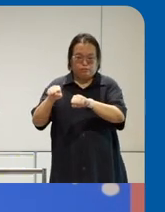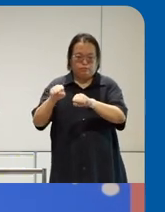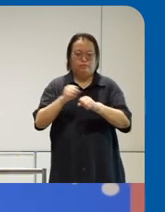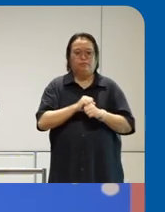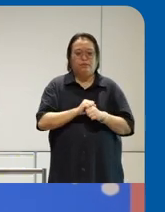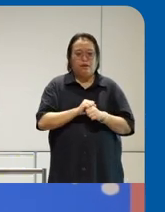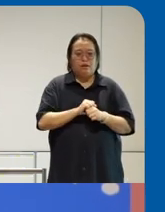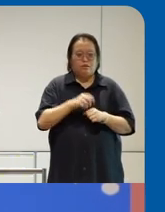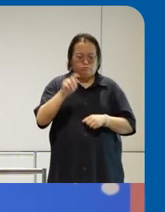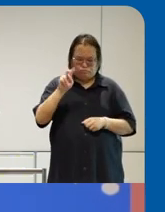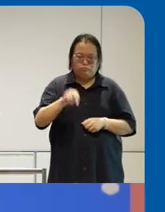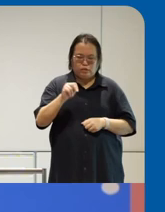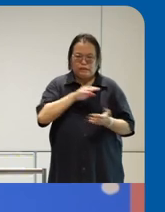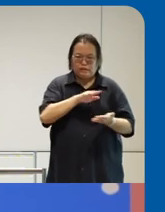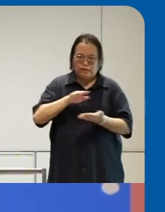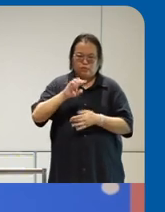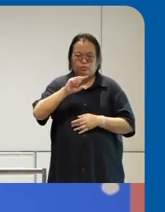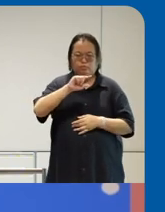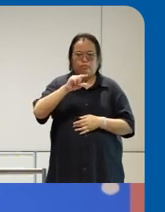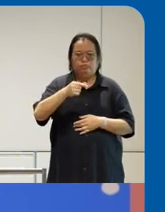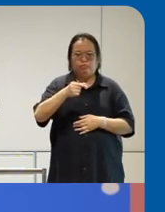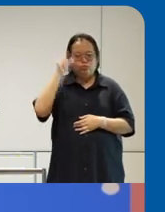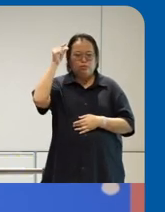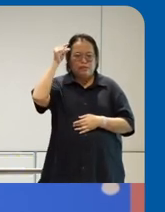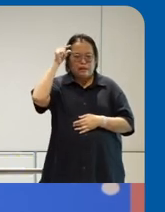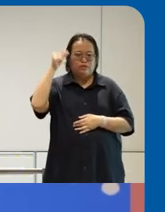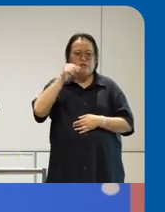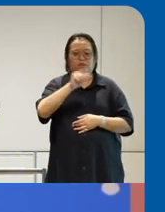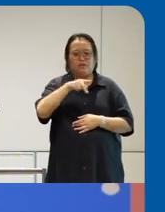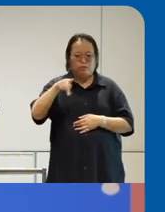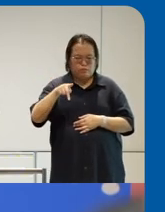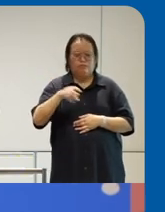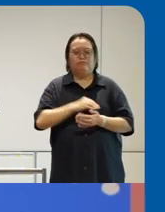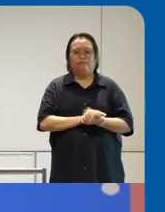government services how all this started I have to blame Elvin over there four five years ago he gave